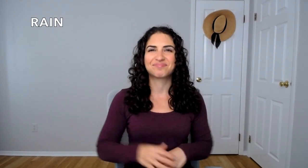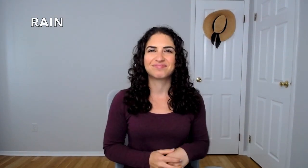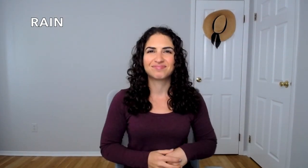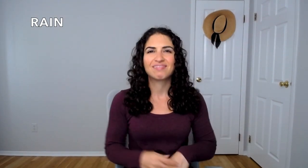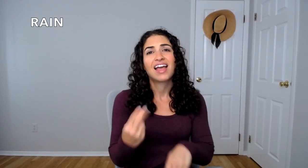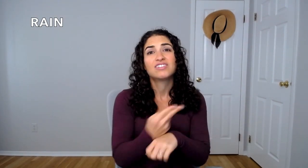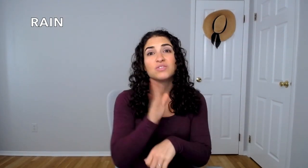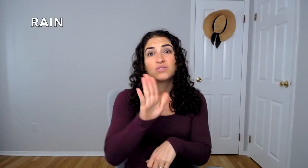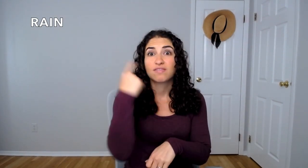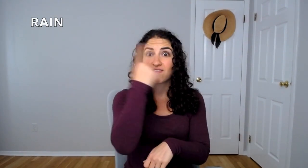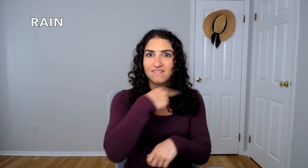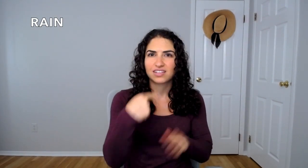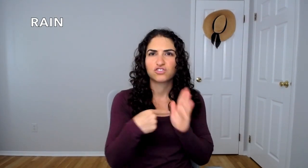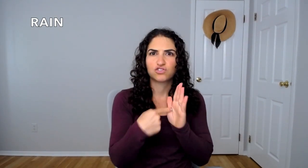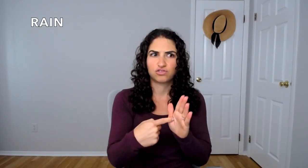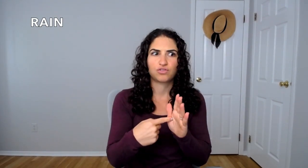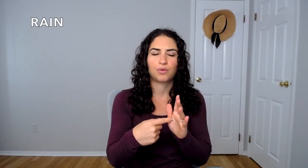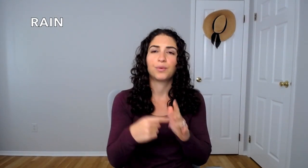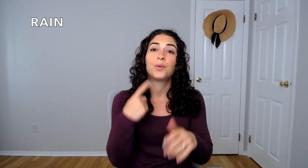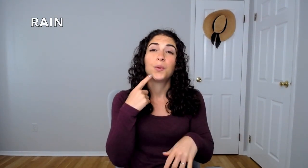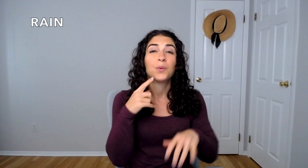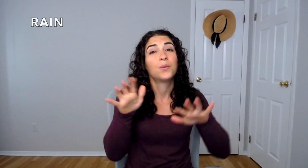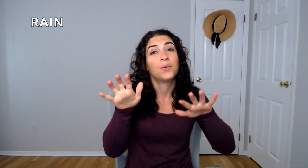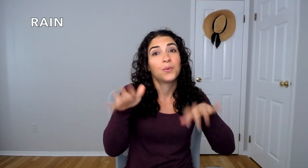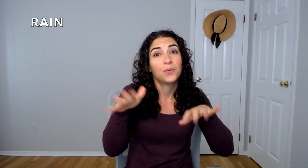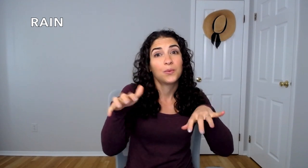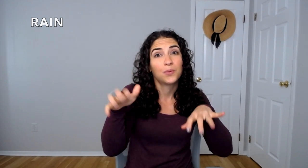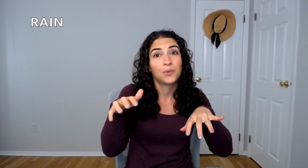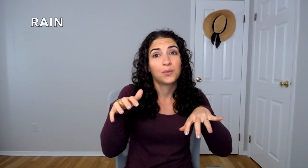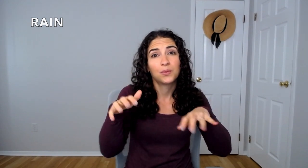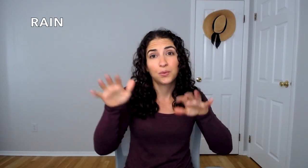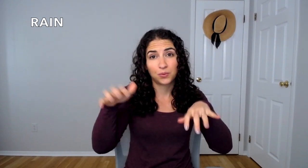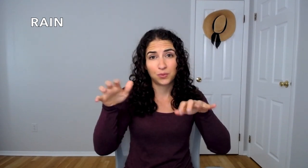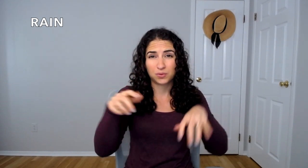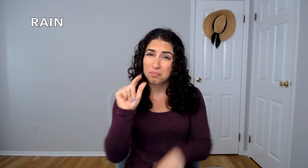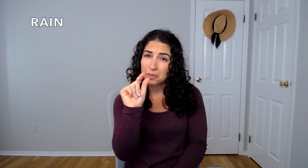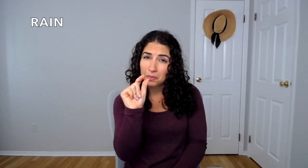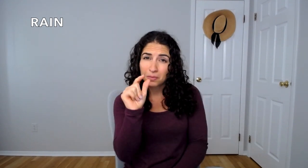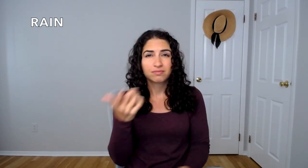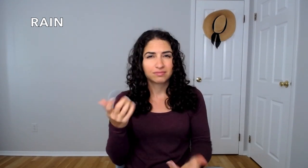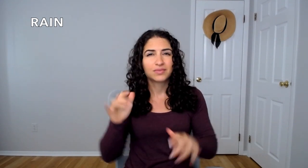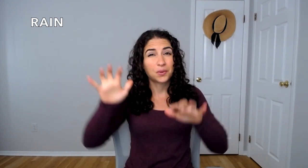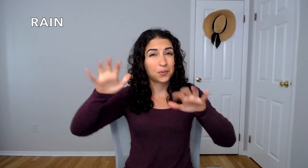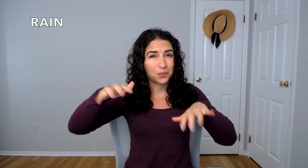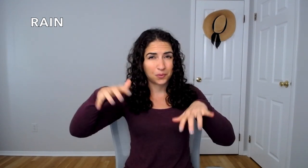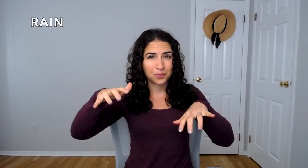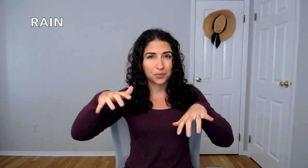And you can use your face to show just a little rain -- a little bit,